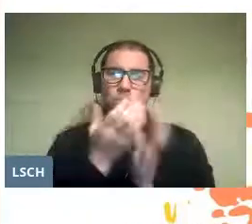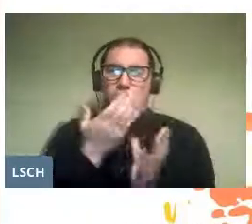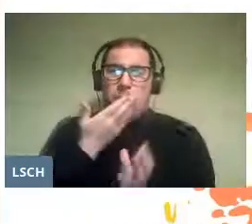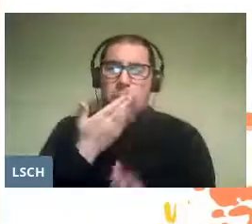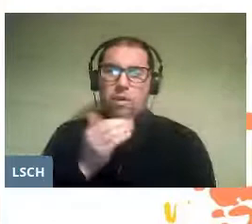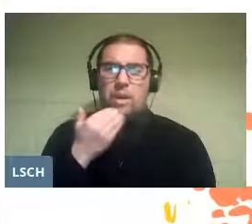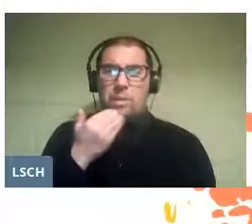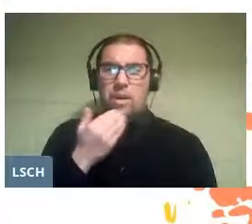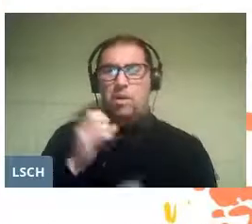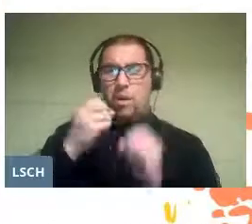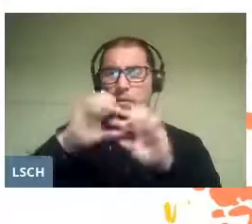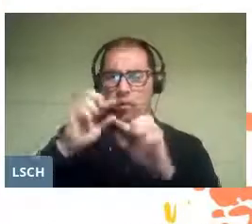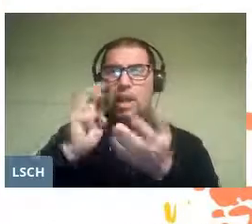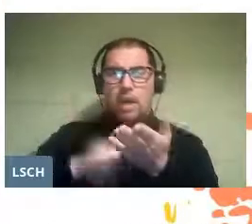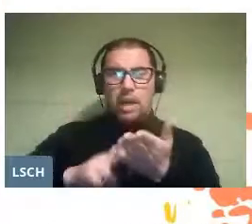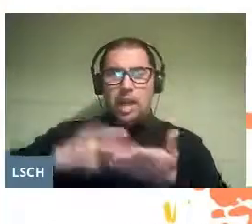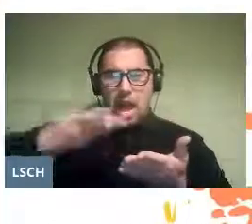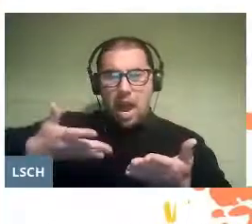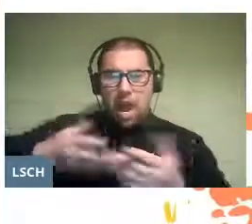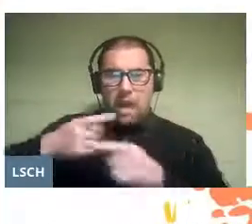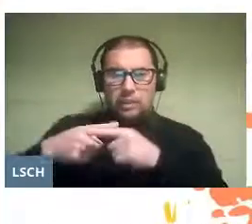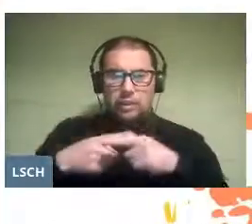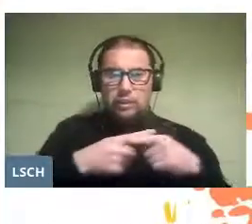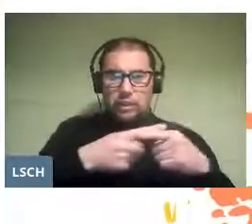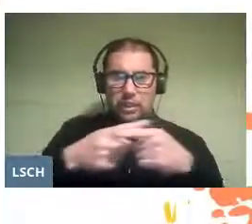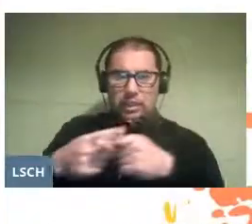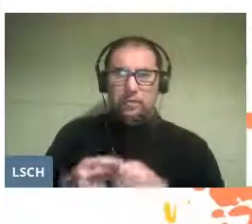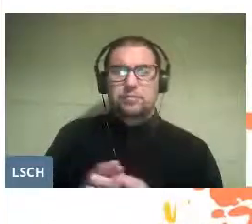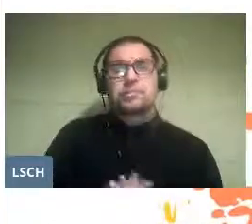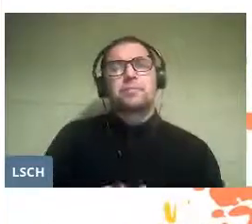we have as a society to achieve it has been installed in the country.